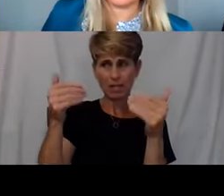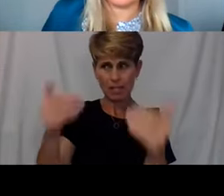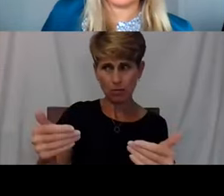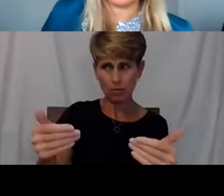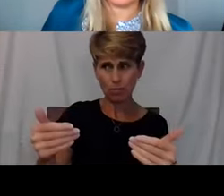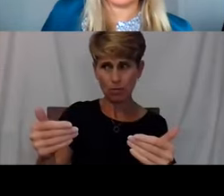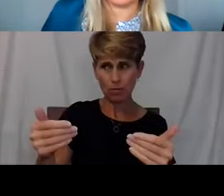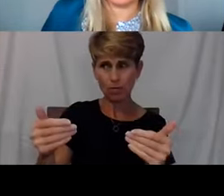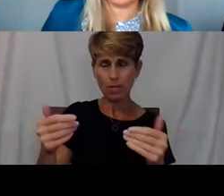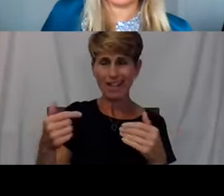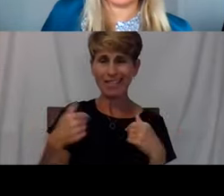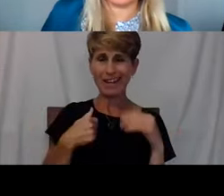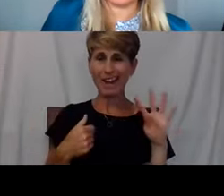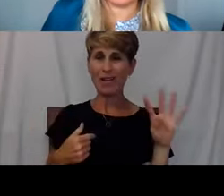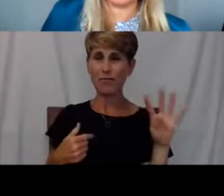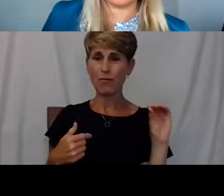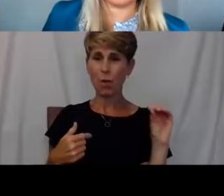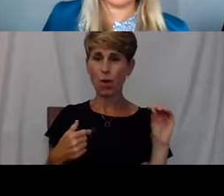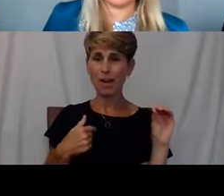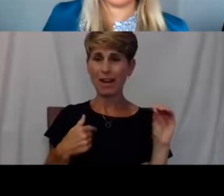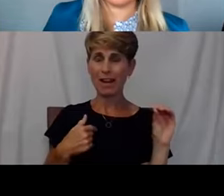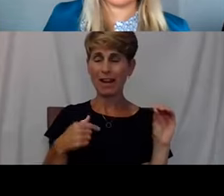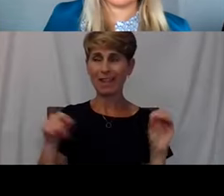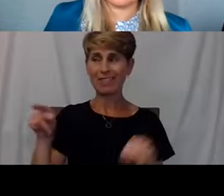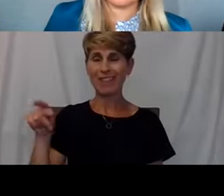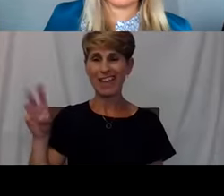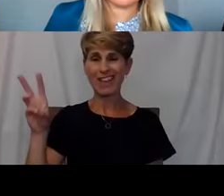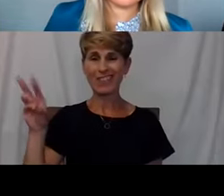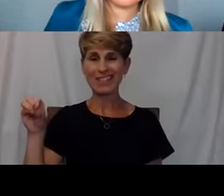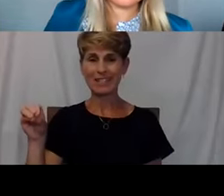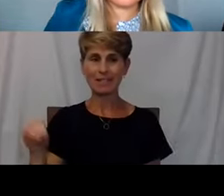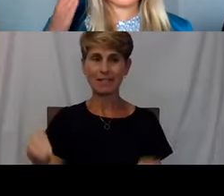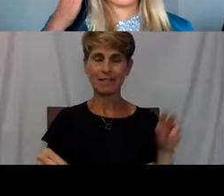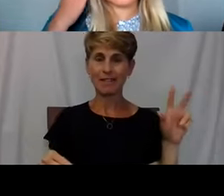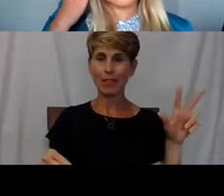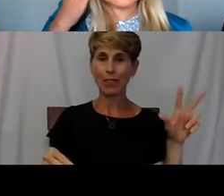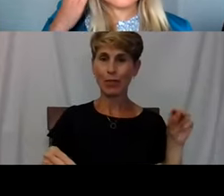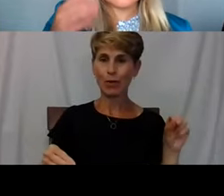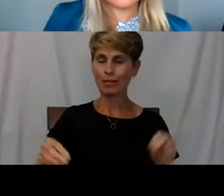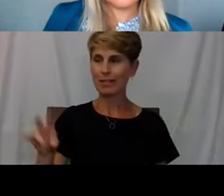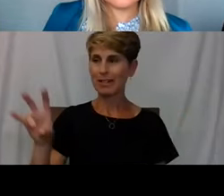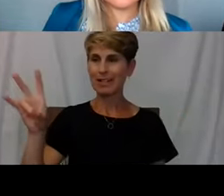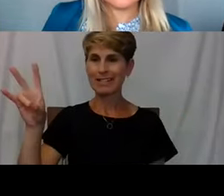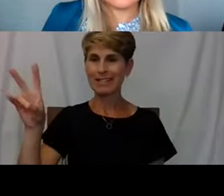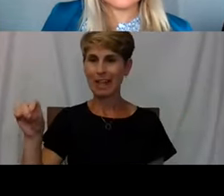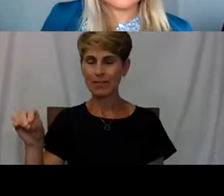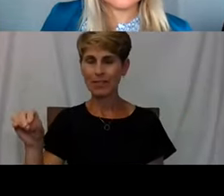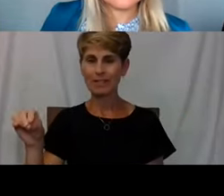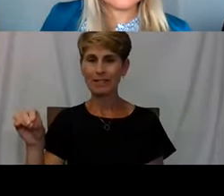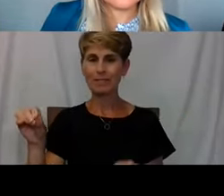We forward and I have 30 and you have 70. Being able to just like really partner